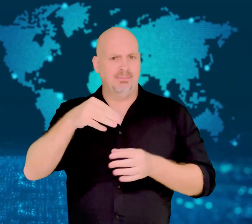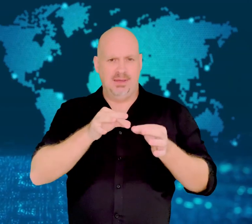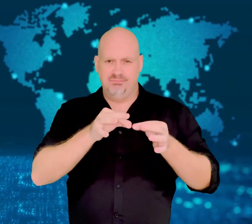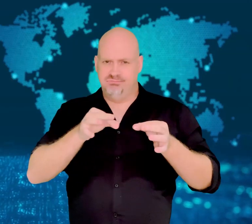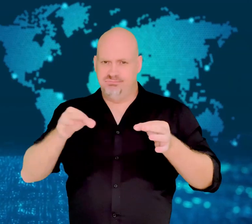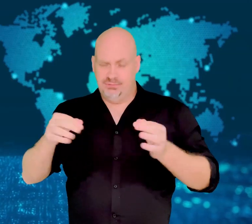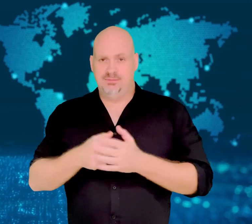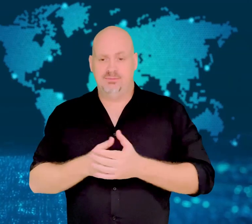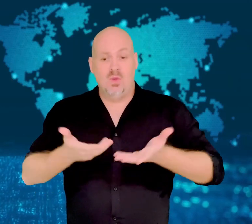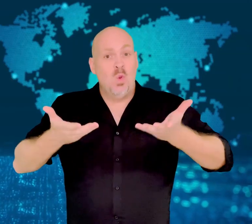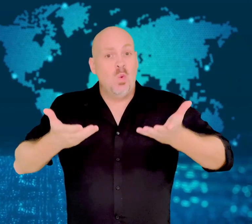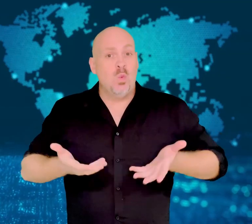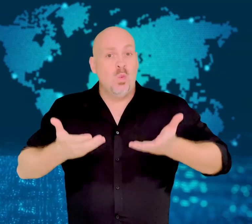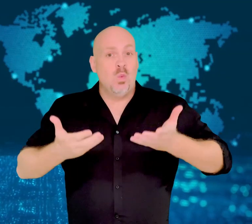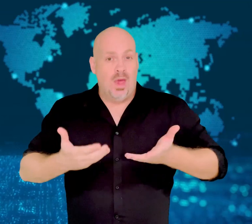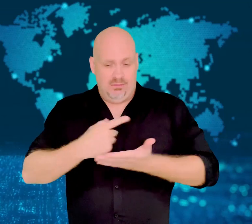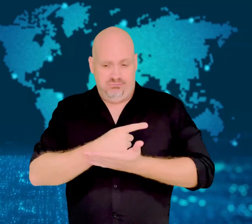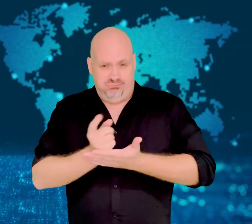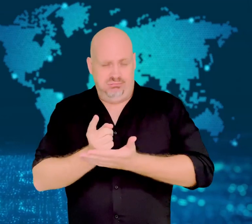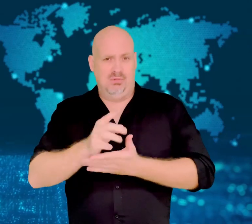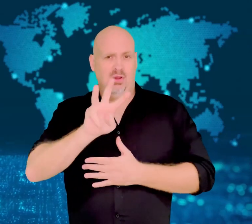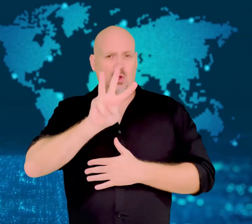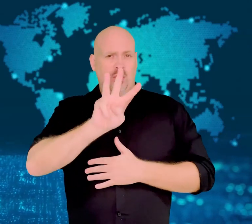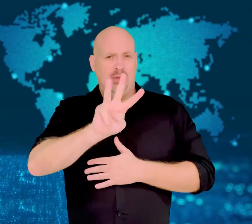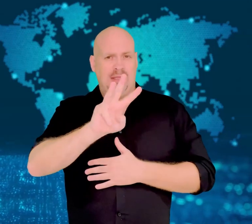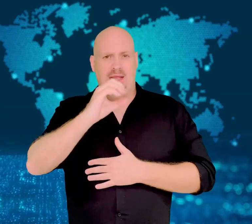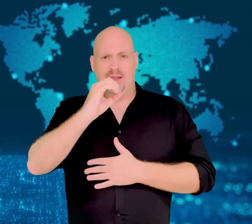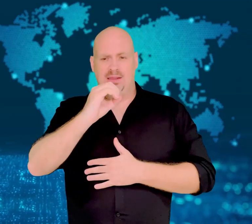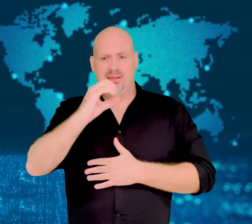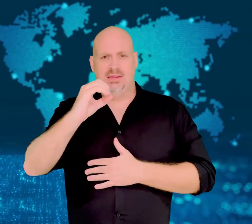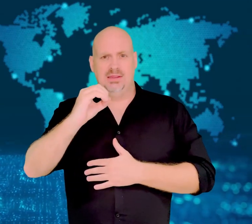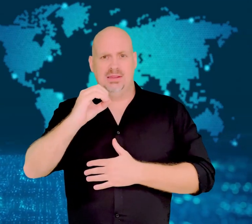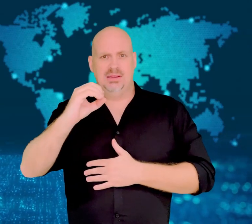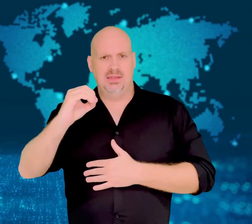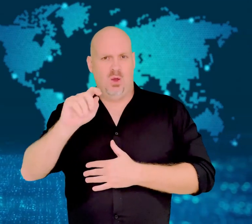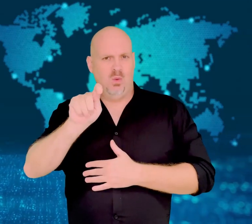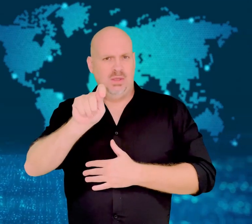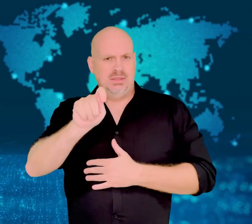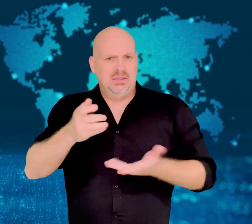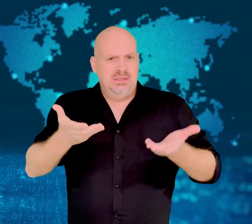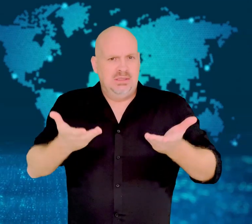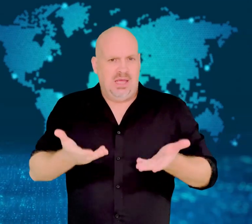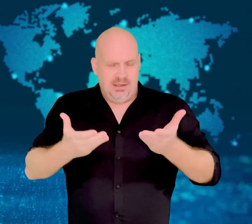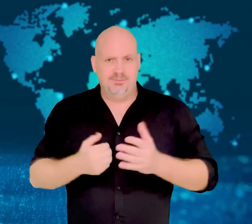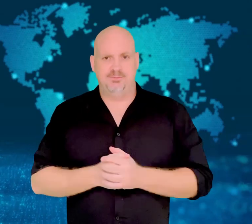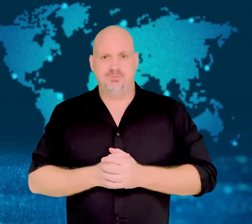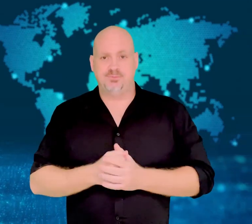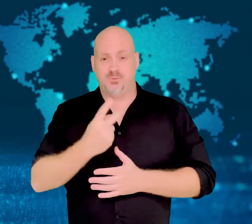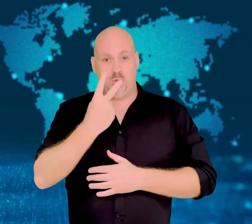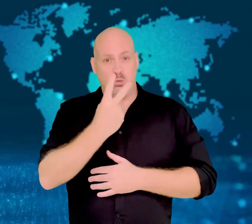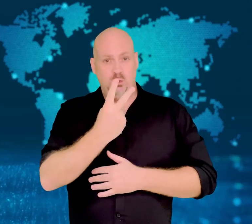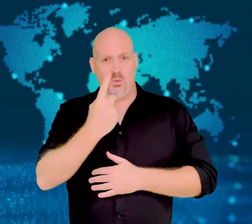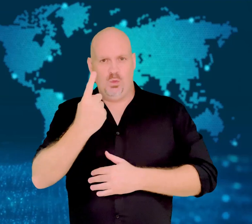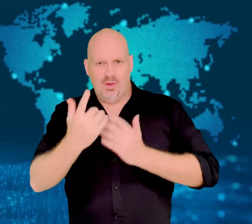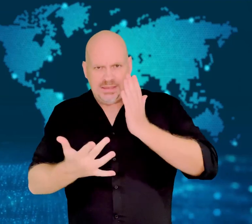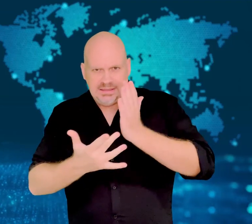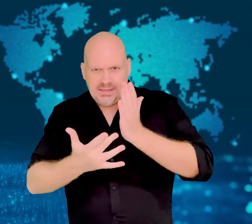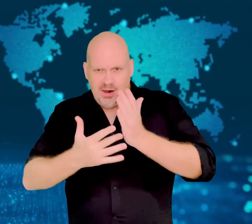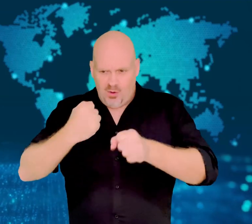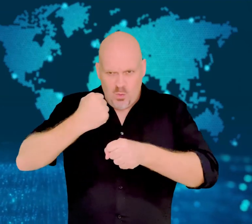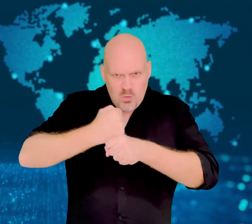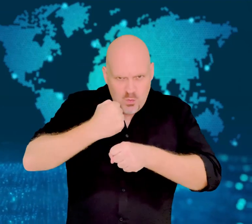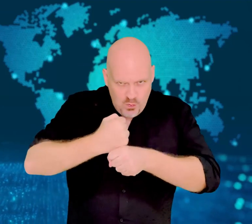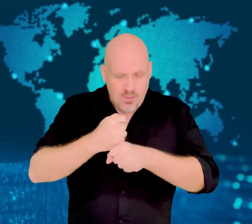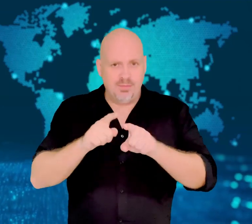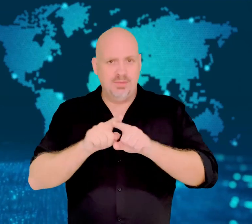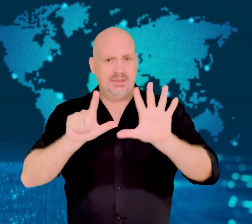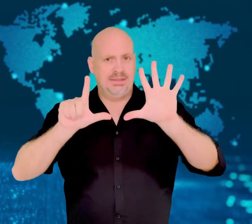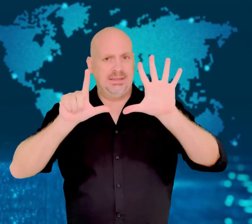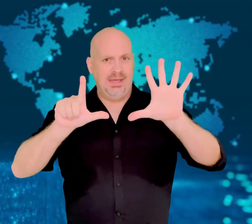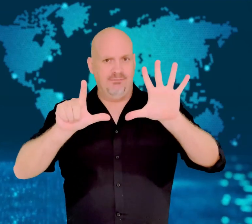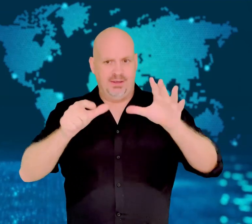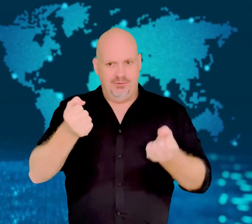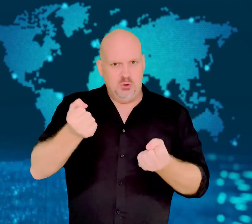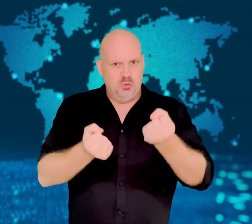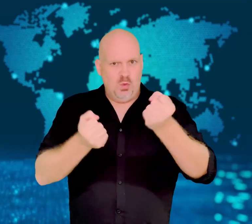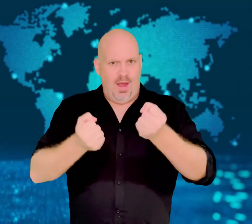21 technicians and seven drivers were on board to make sure that